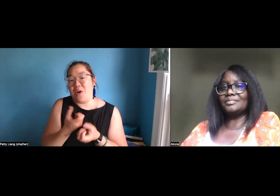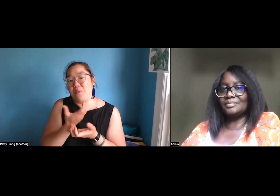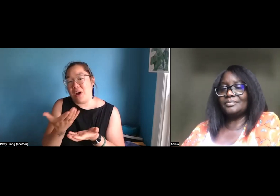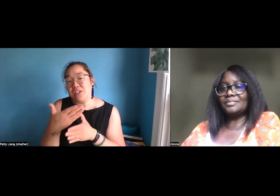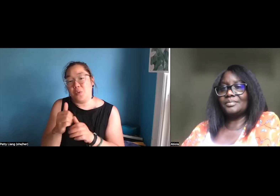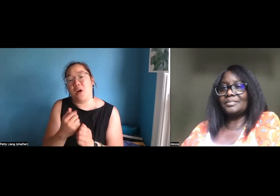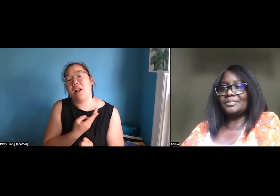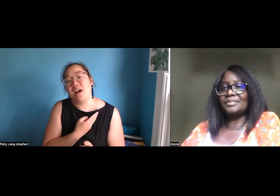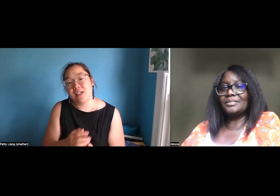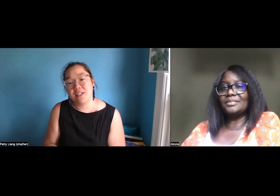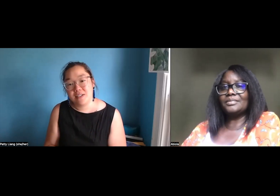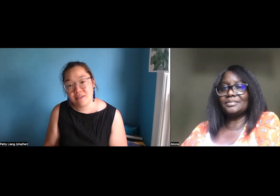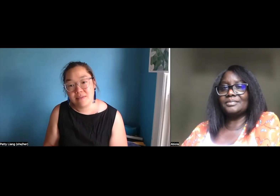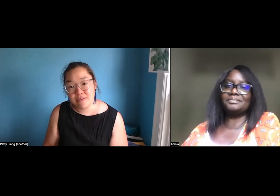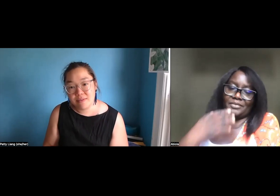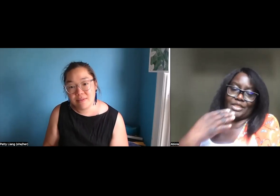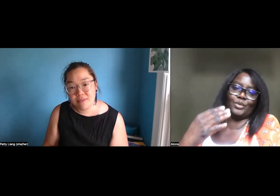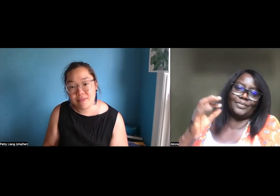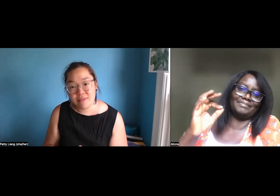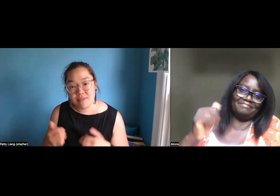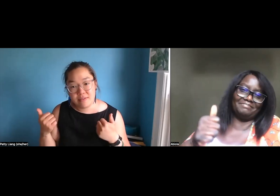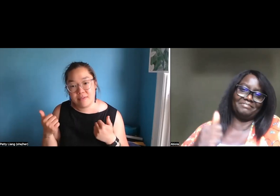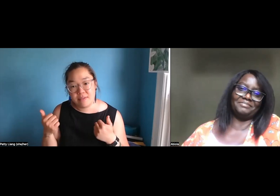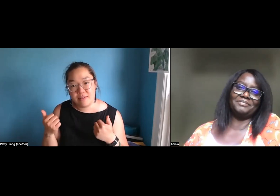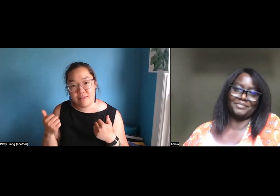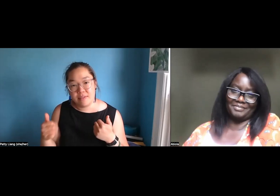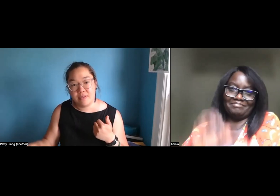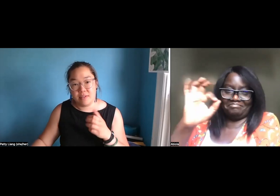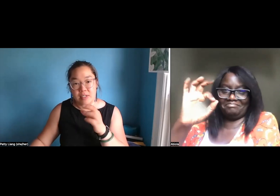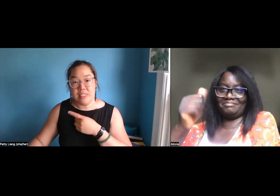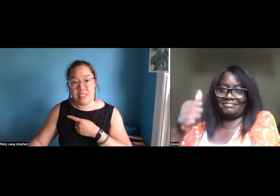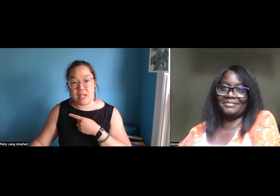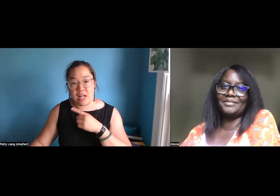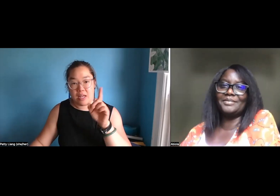It's whatever it's - Whatever. Yeah I just want to let stuff finish - it's whatever kind